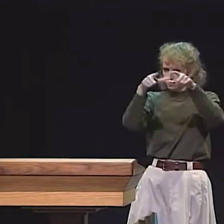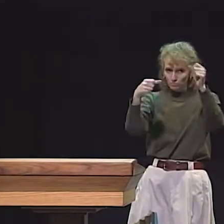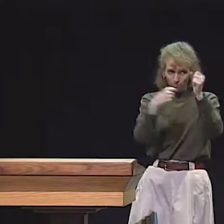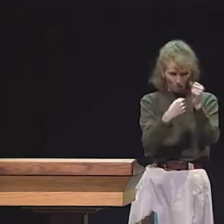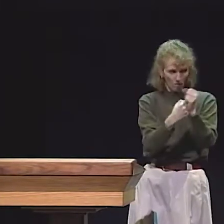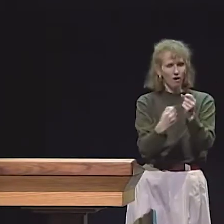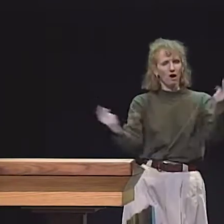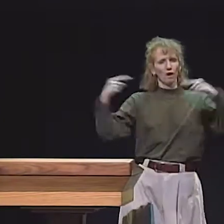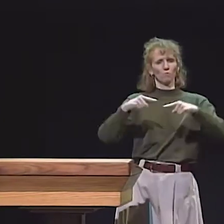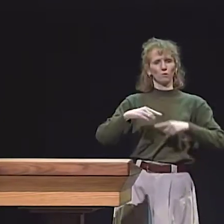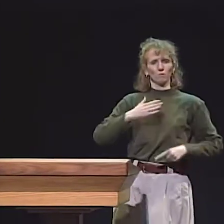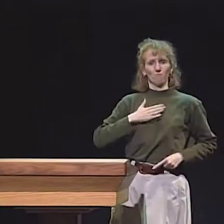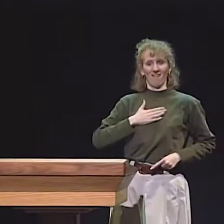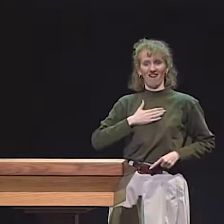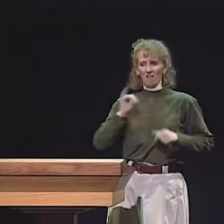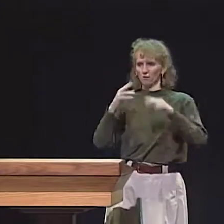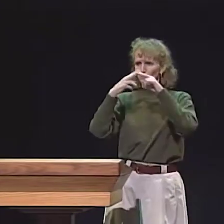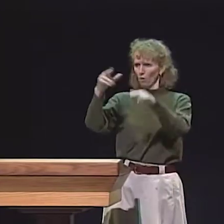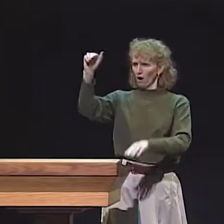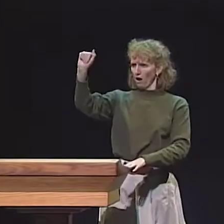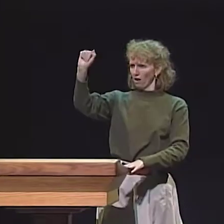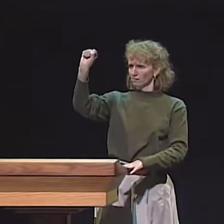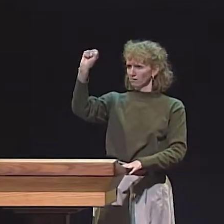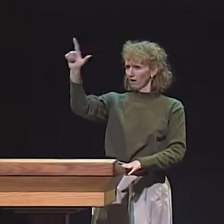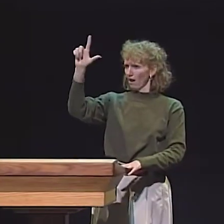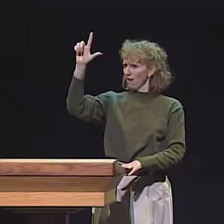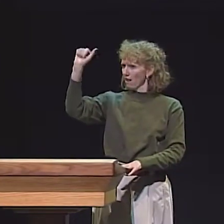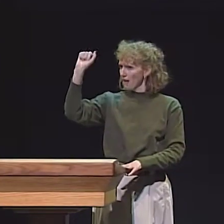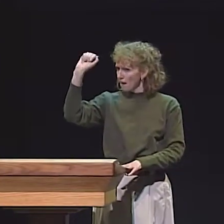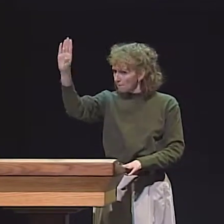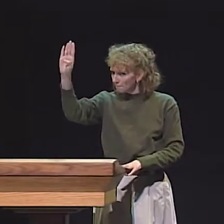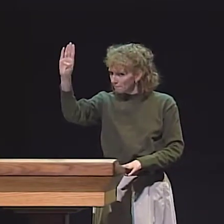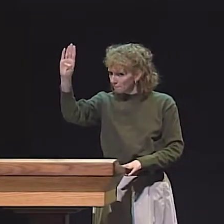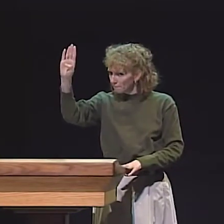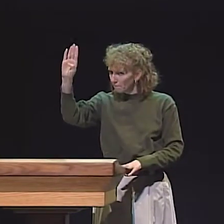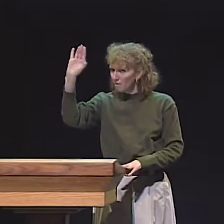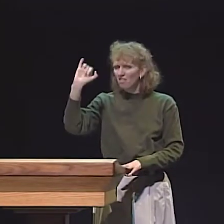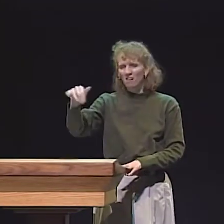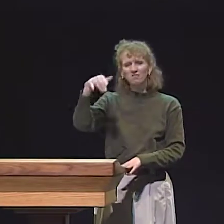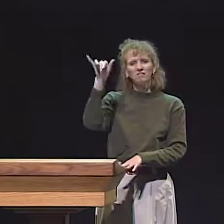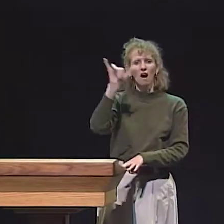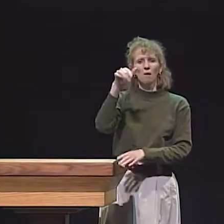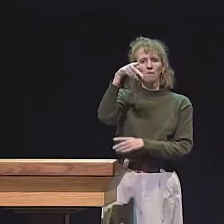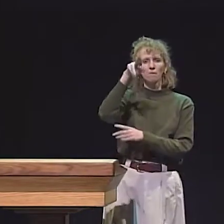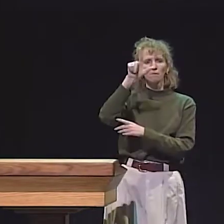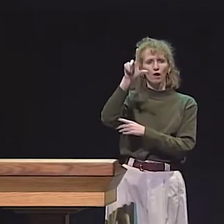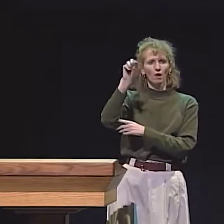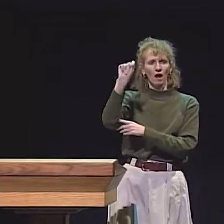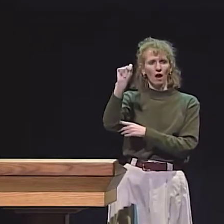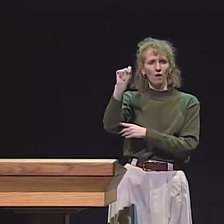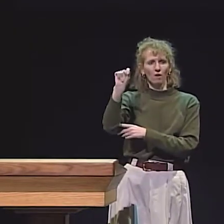THOSE CHILDREN NEEDED TO HAVE LINGUISTIC SUPPORT, SO, THEY WOULD COME TO MY ROOM, WHICH IS CALLED THE ASL LAB.